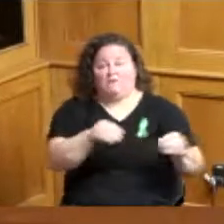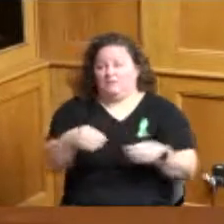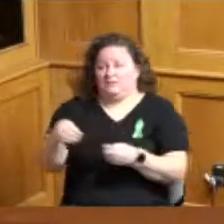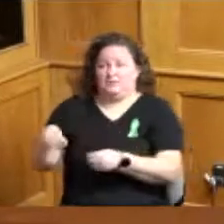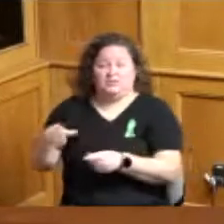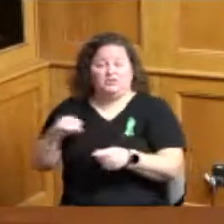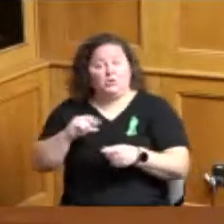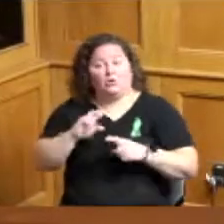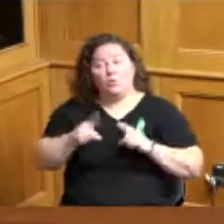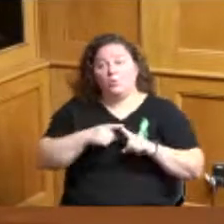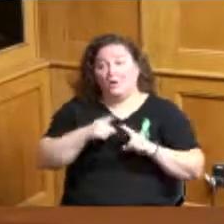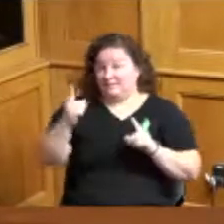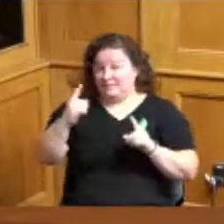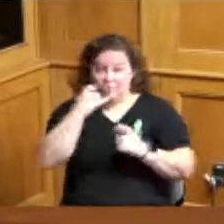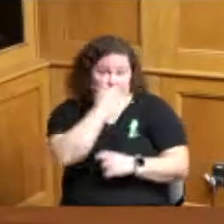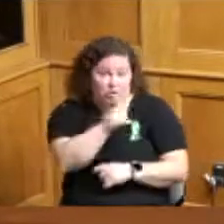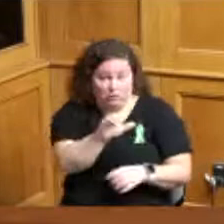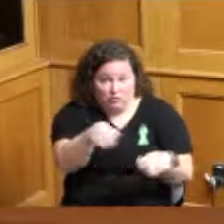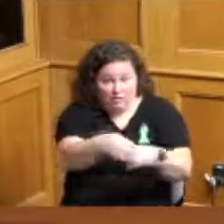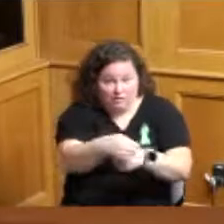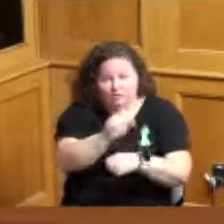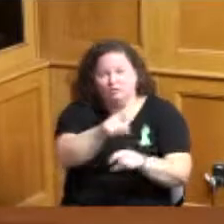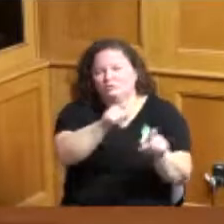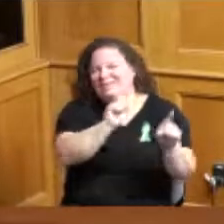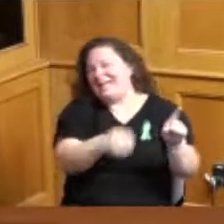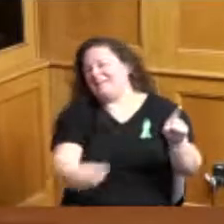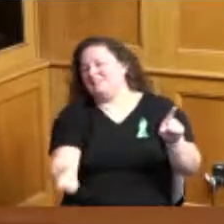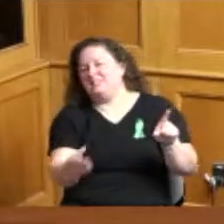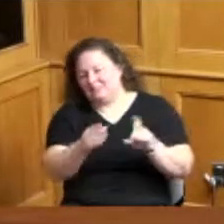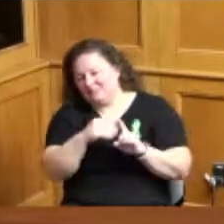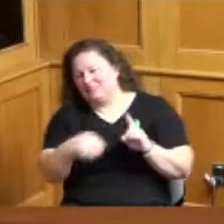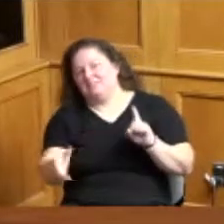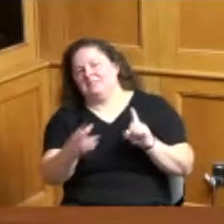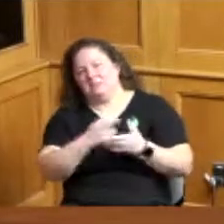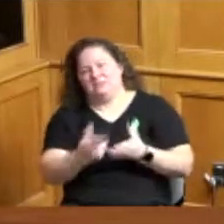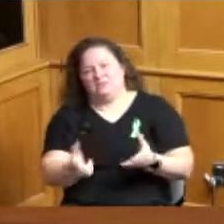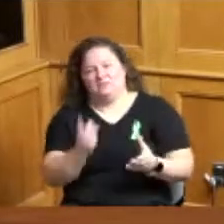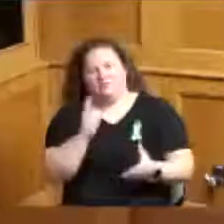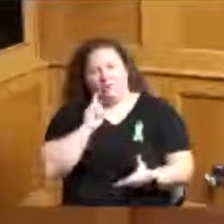you can respond effectively to your constituents who are reaching out to you thank you thank you